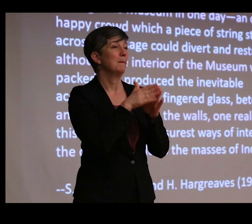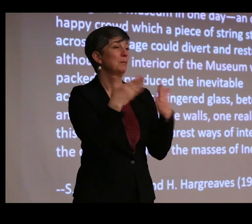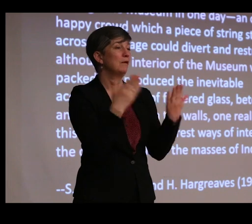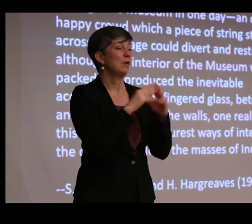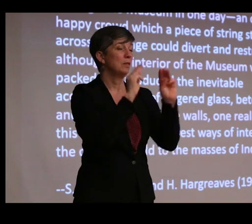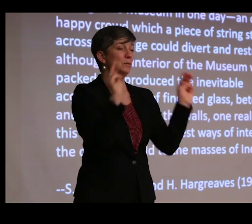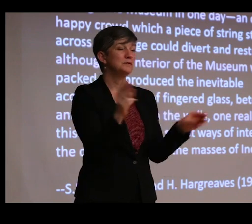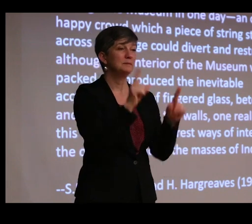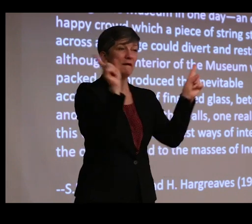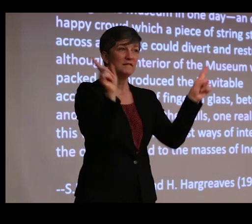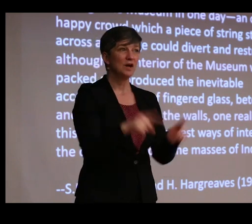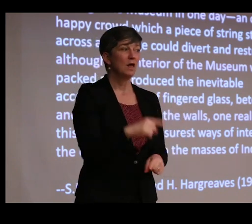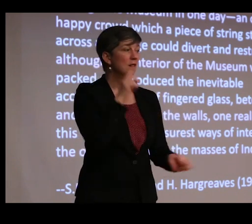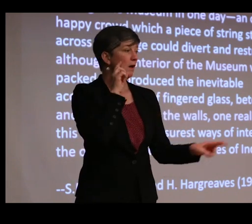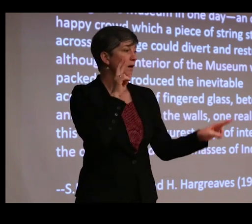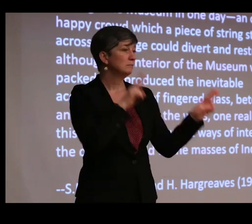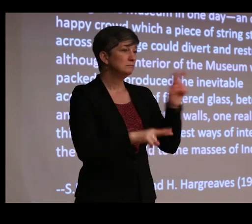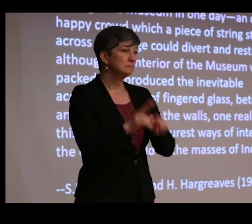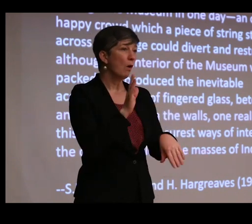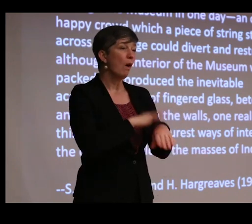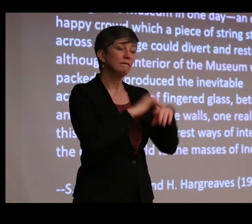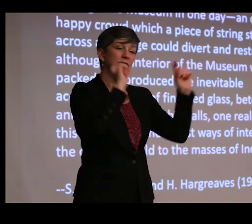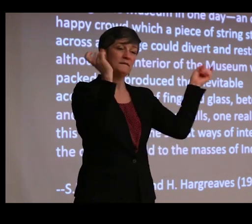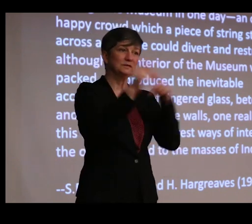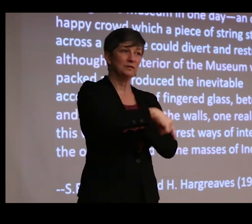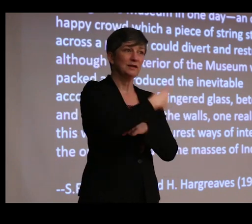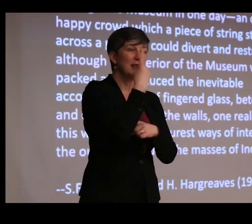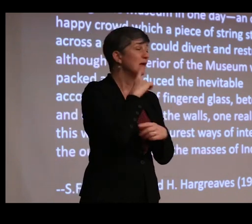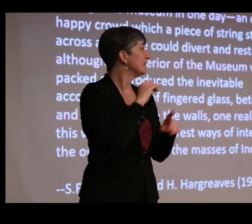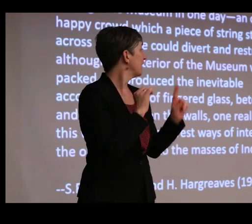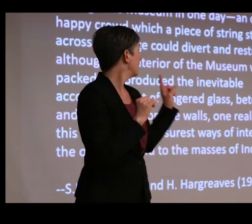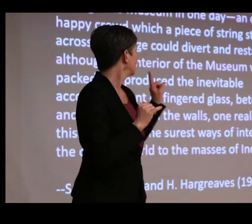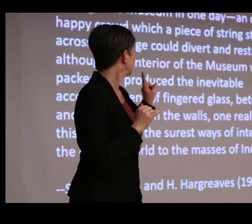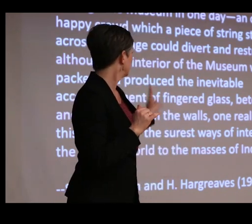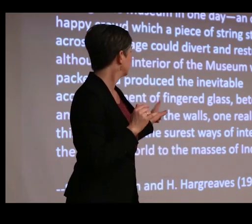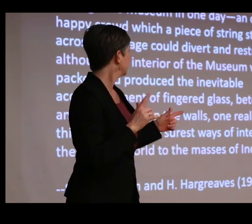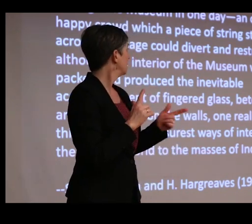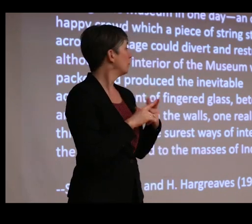they observed on Kaanam Pongal day that at Madras, on the occasion of one of the great feasts,